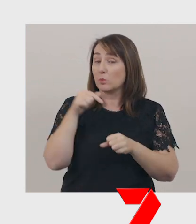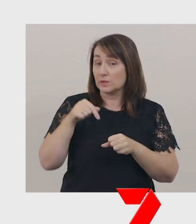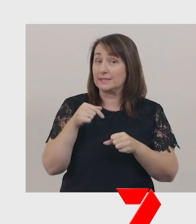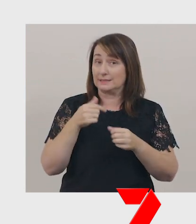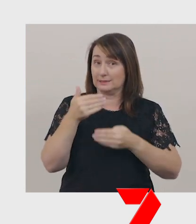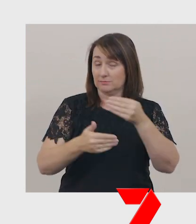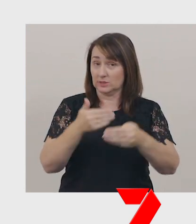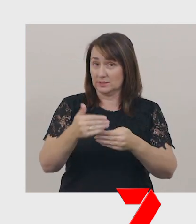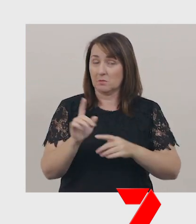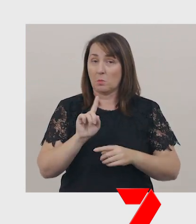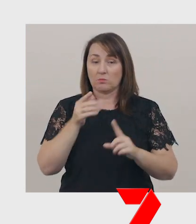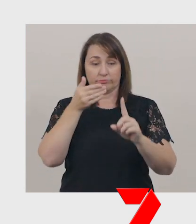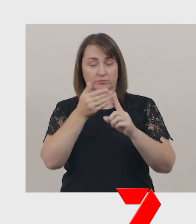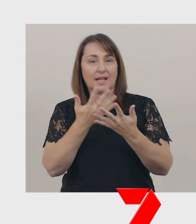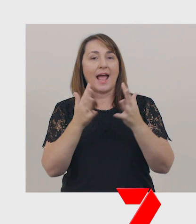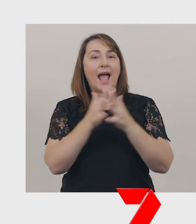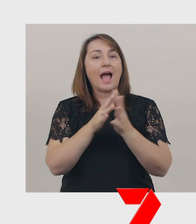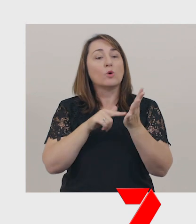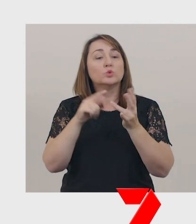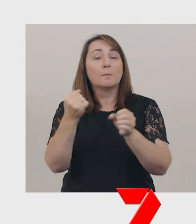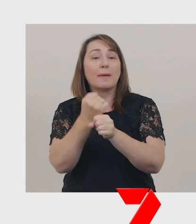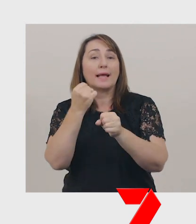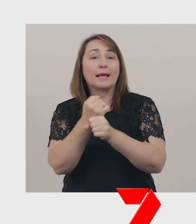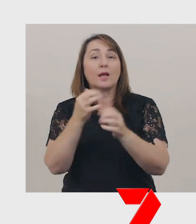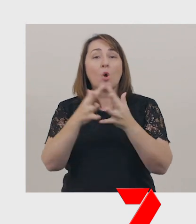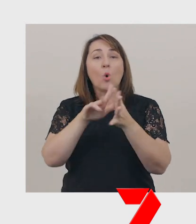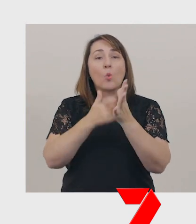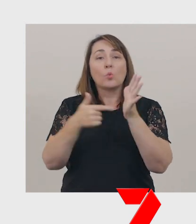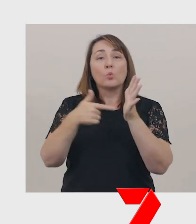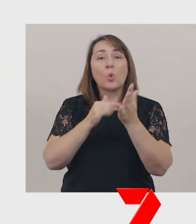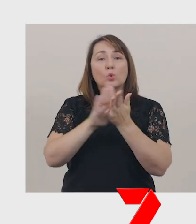the goal is how to make a warthog puppet.